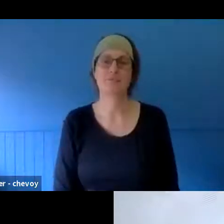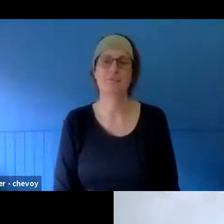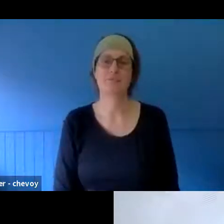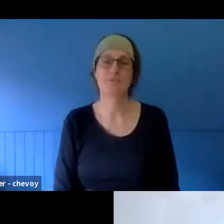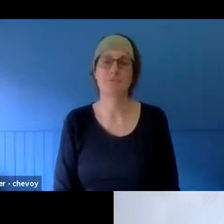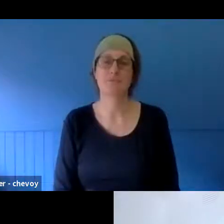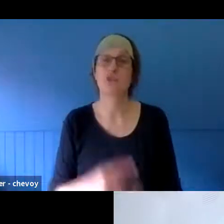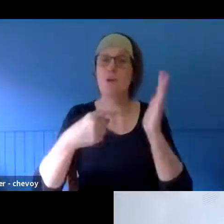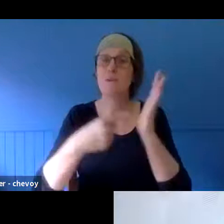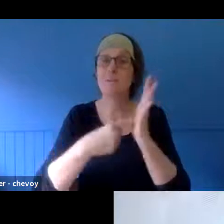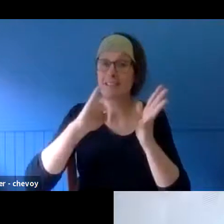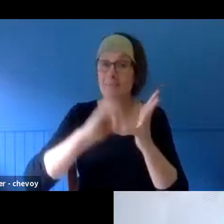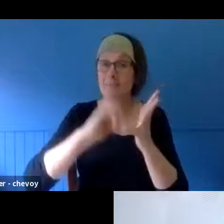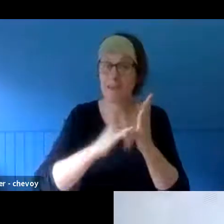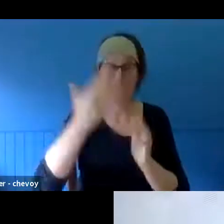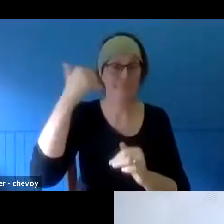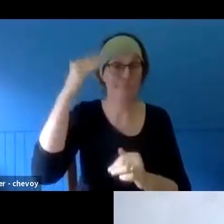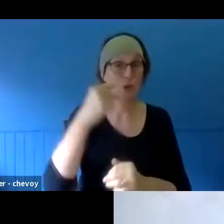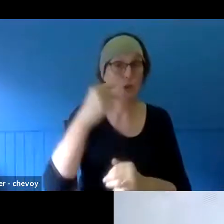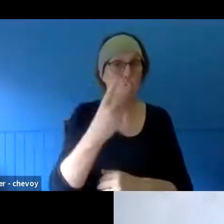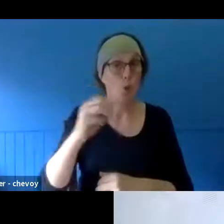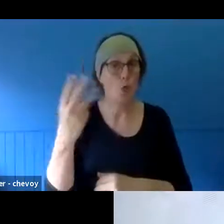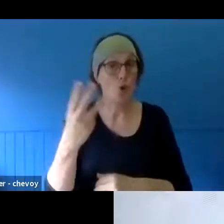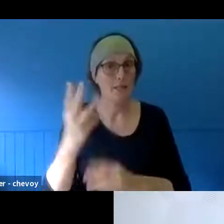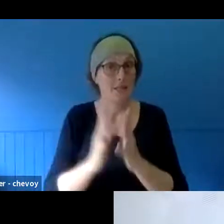2013 fires there, which were I think the largest fires in Tasmania since